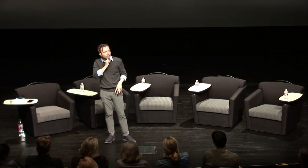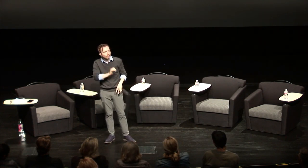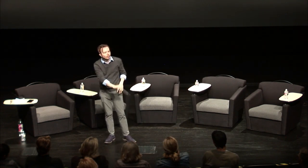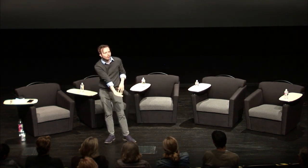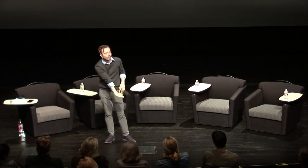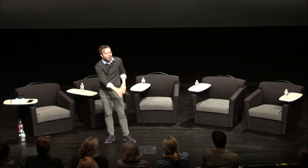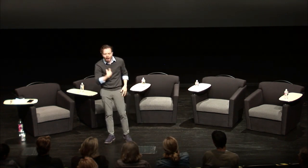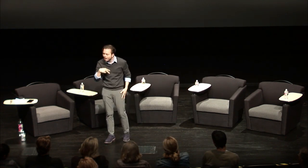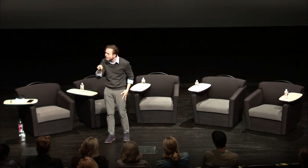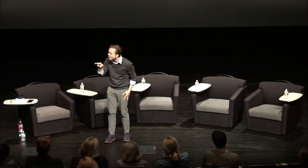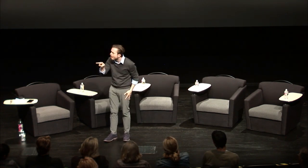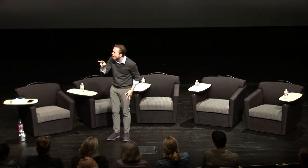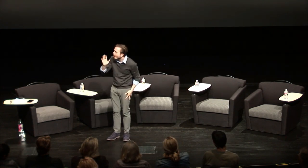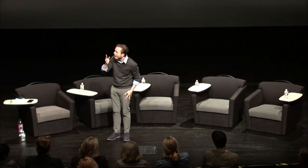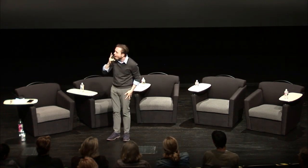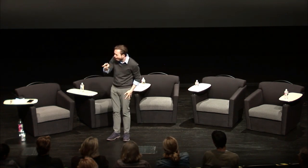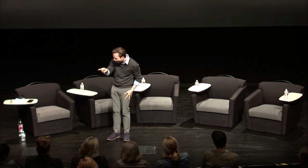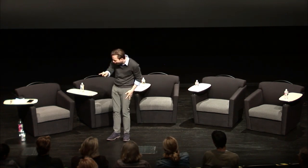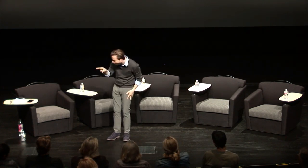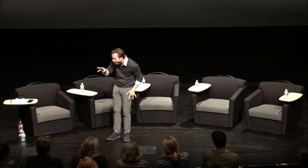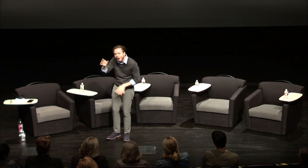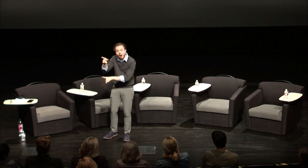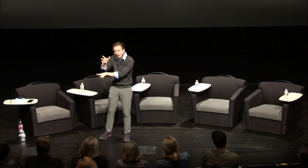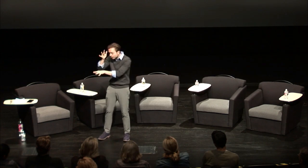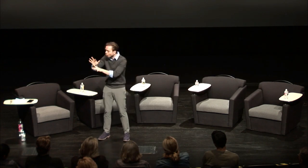never seen anything like it it was amazing